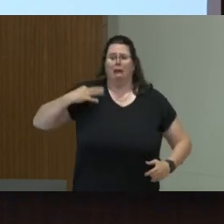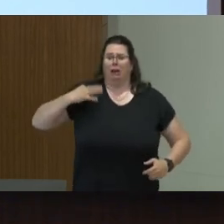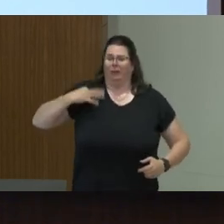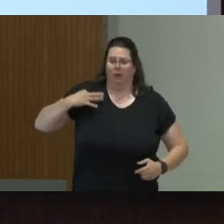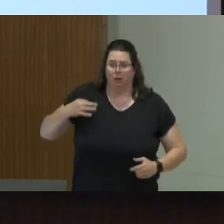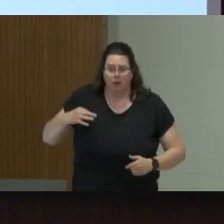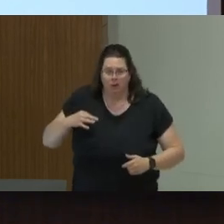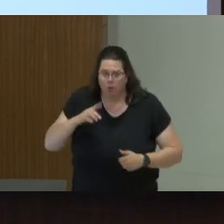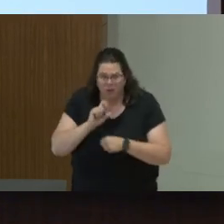Just to your point, thanks.